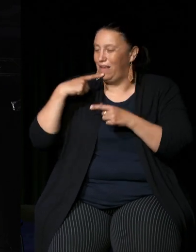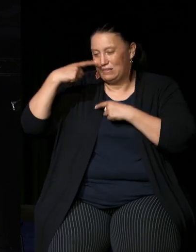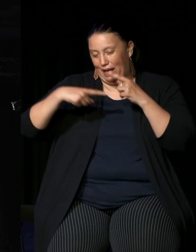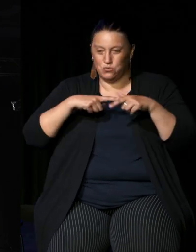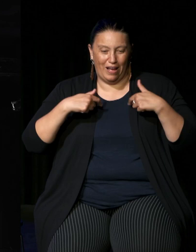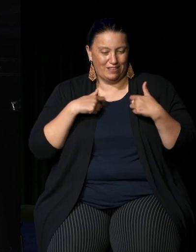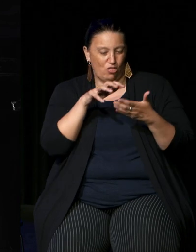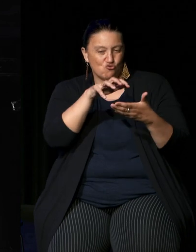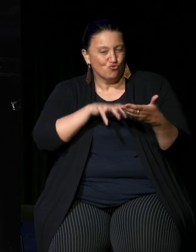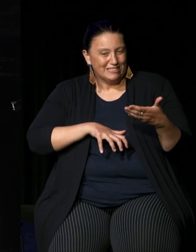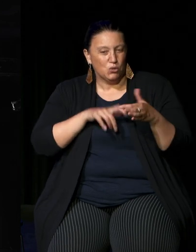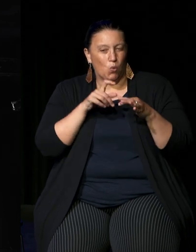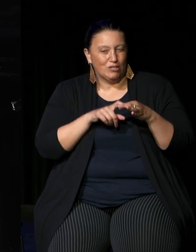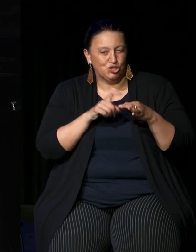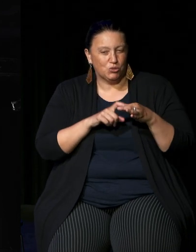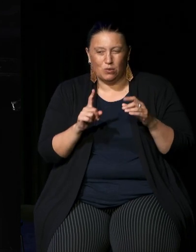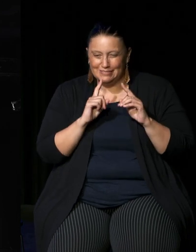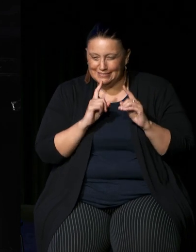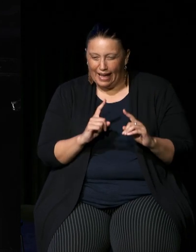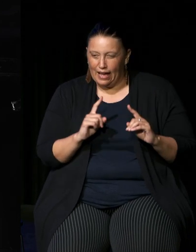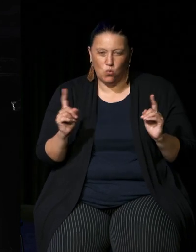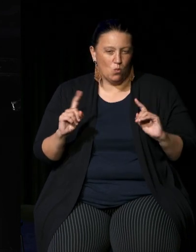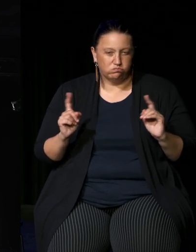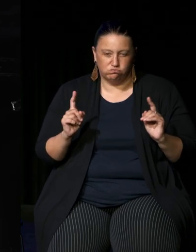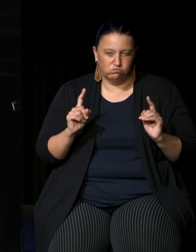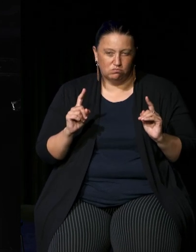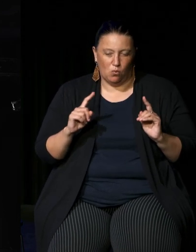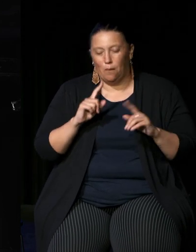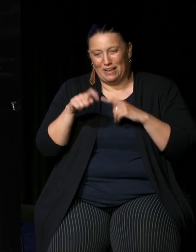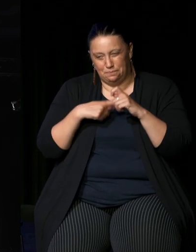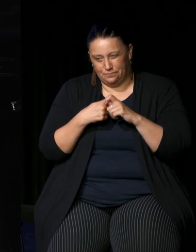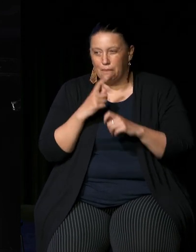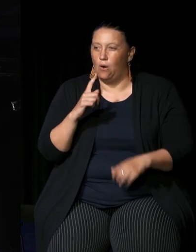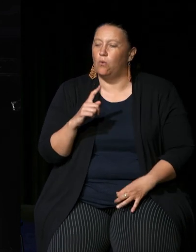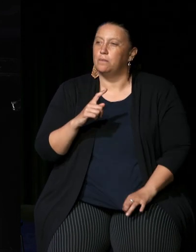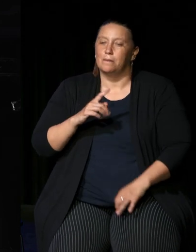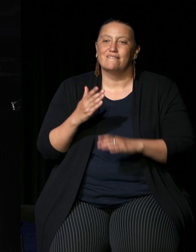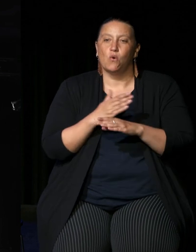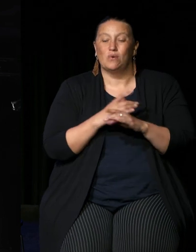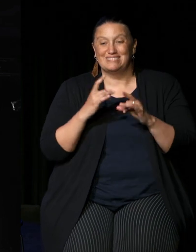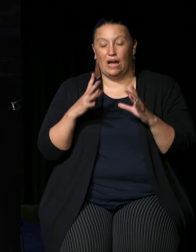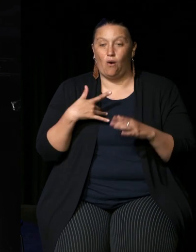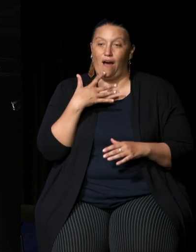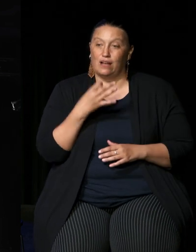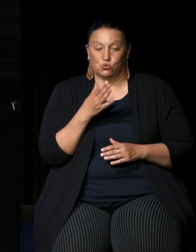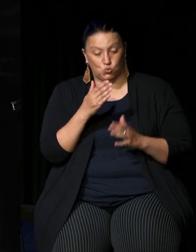the written question has has become but before we get to that let's go to you Susan and talk about